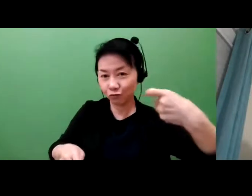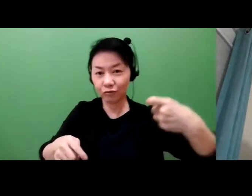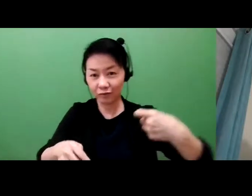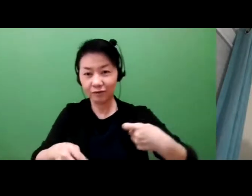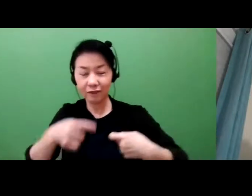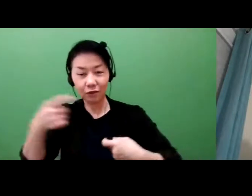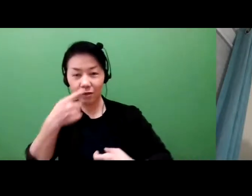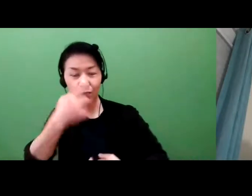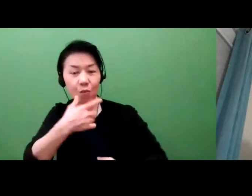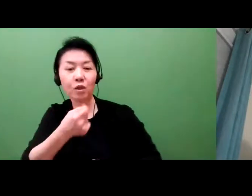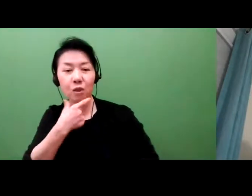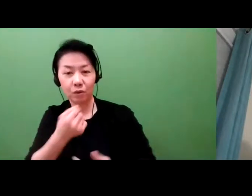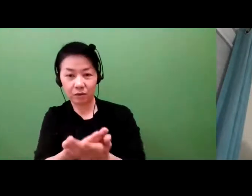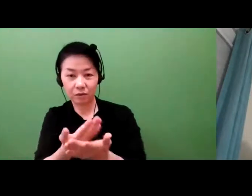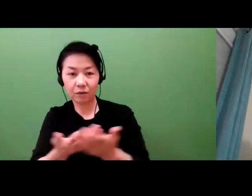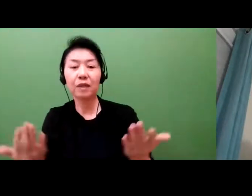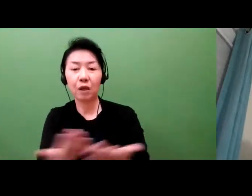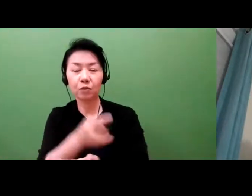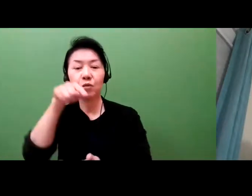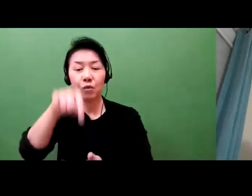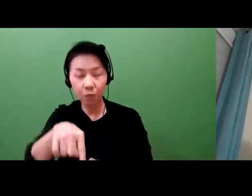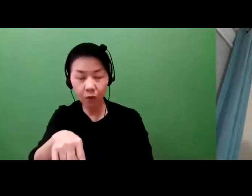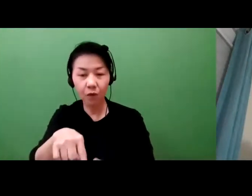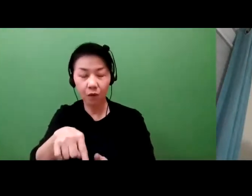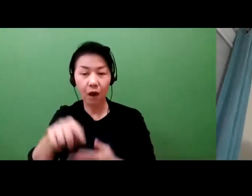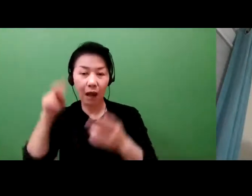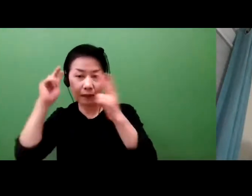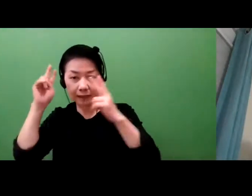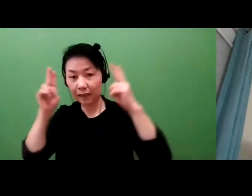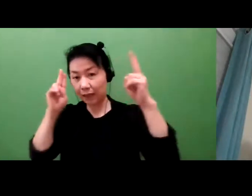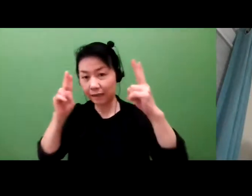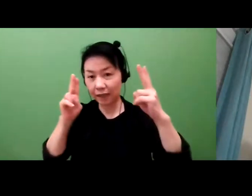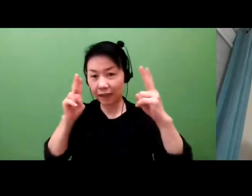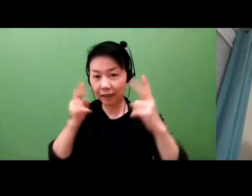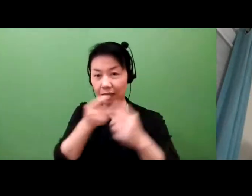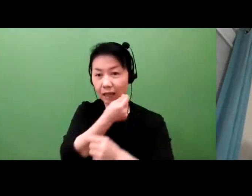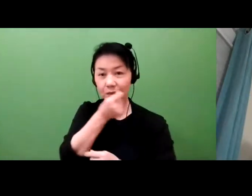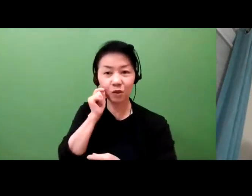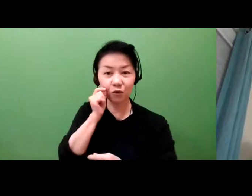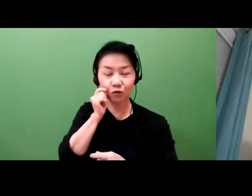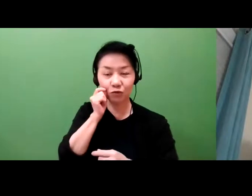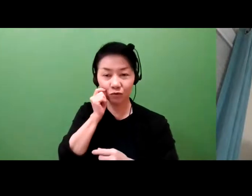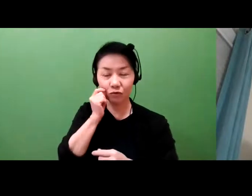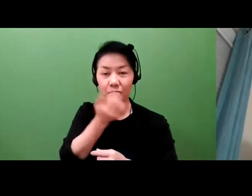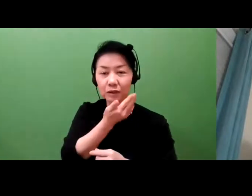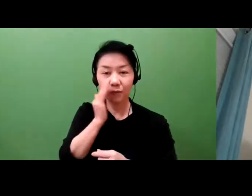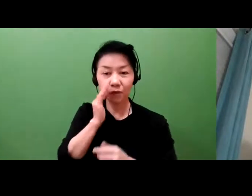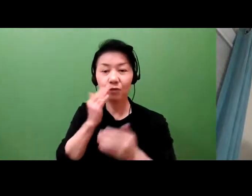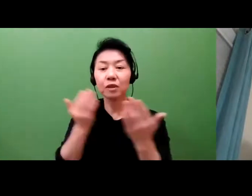And that is arguably one of the most important ones. So you should always be thinking about whatever you innovate